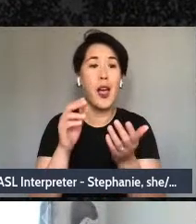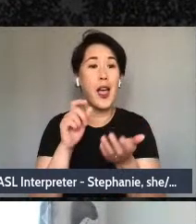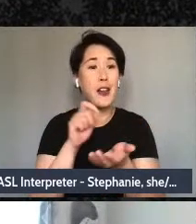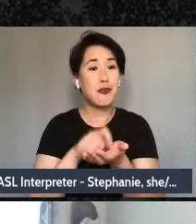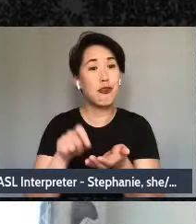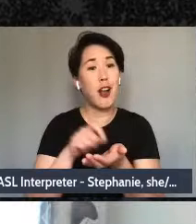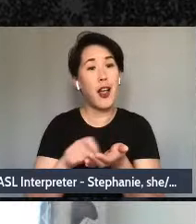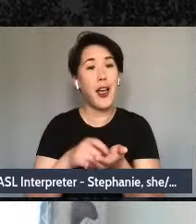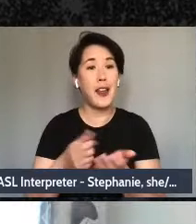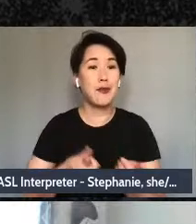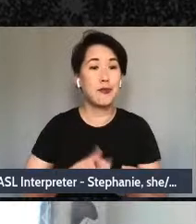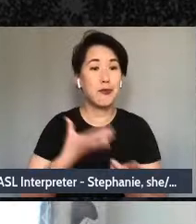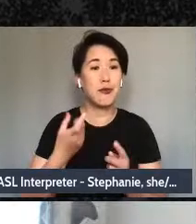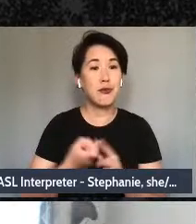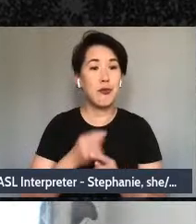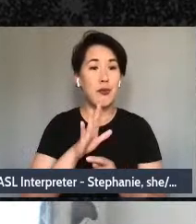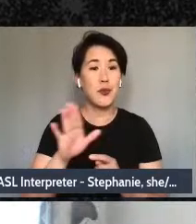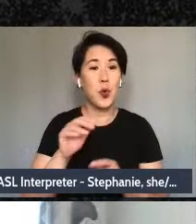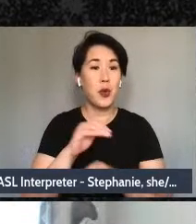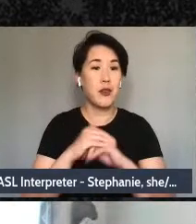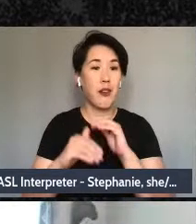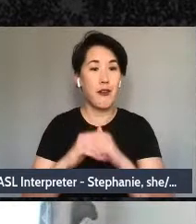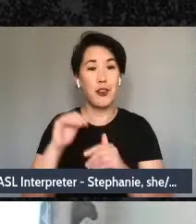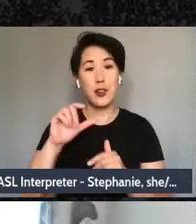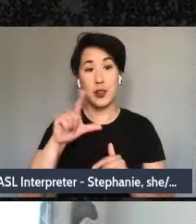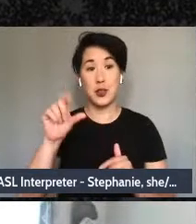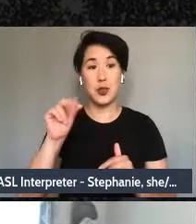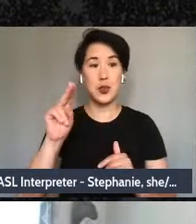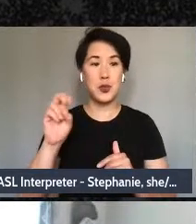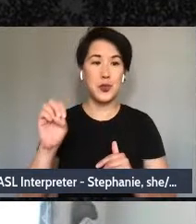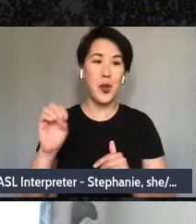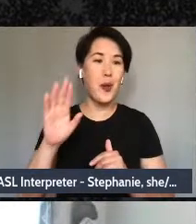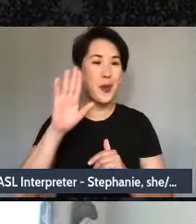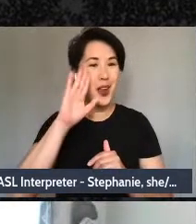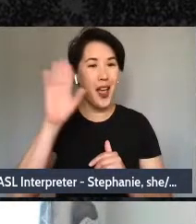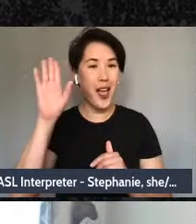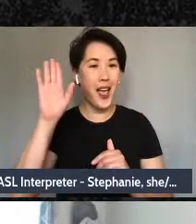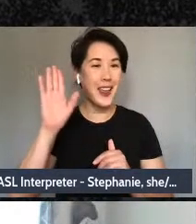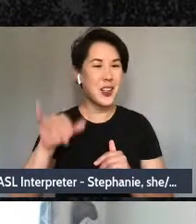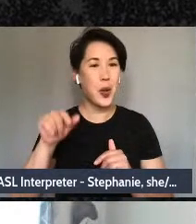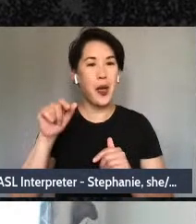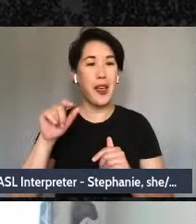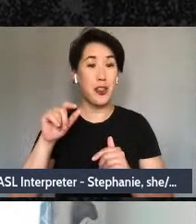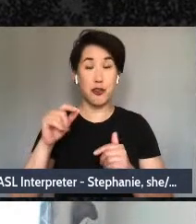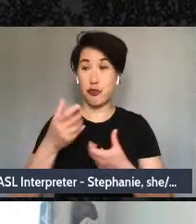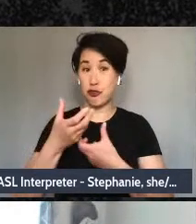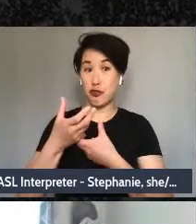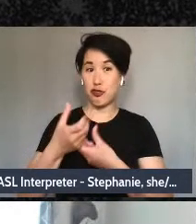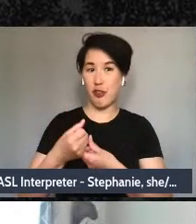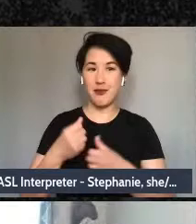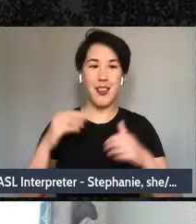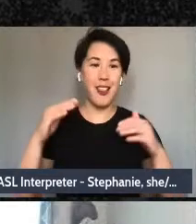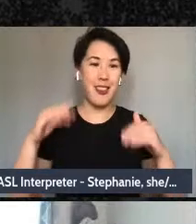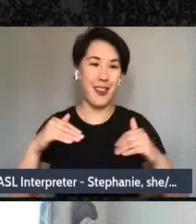knowing we have only so much built trust in the room, but that you will get to take these prompts